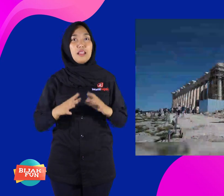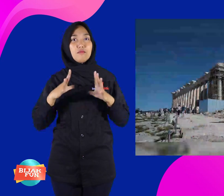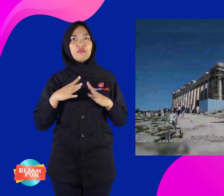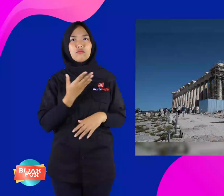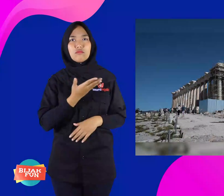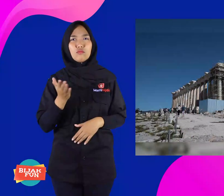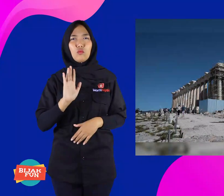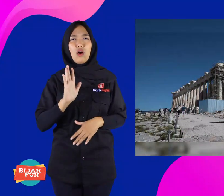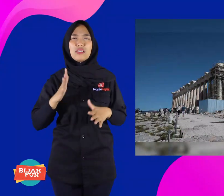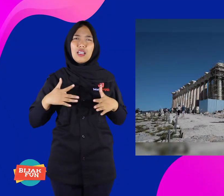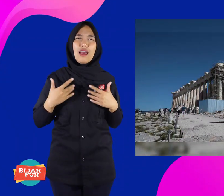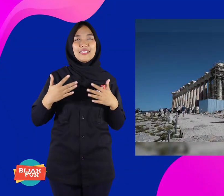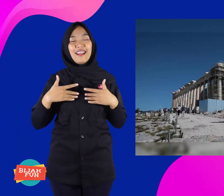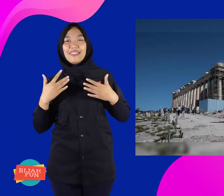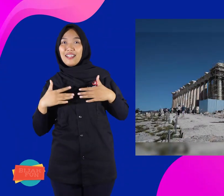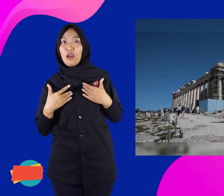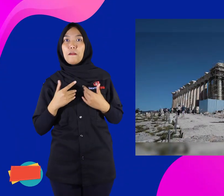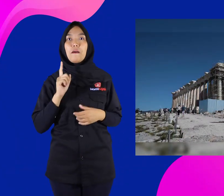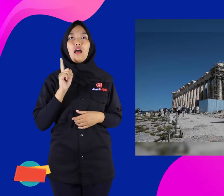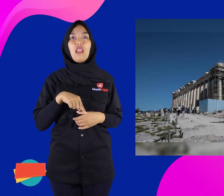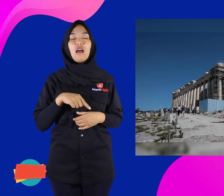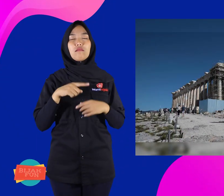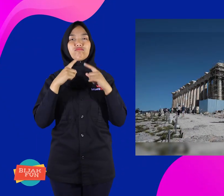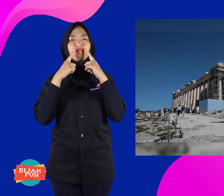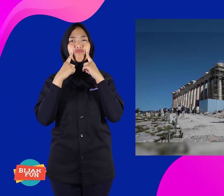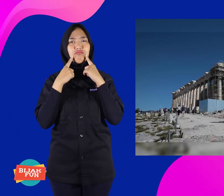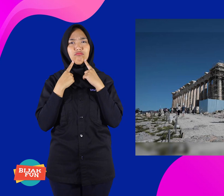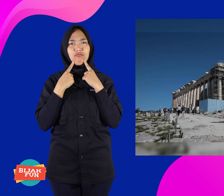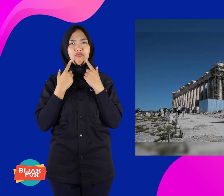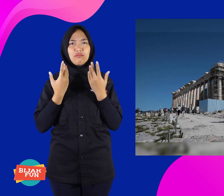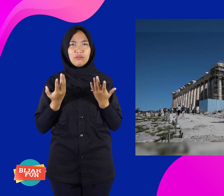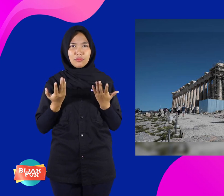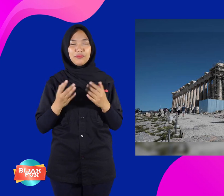When vacation, you are not happy, even moody.